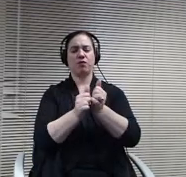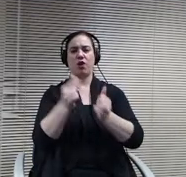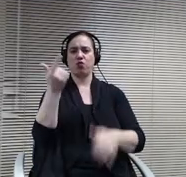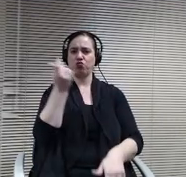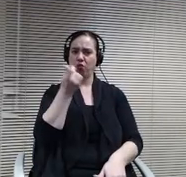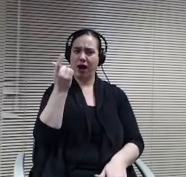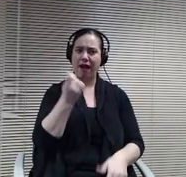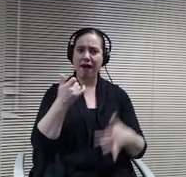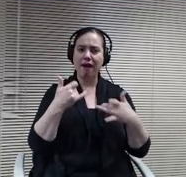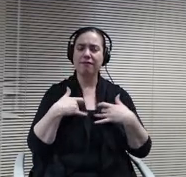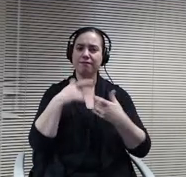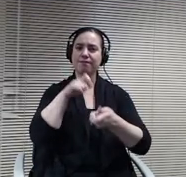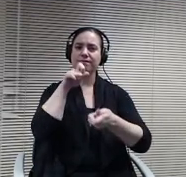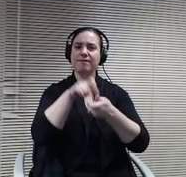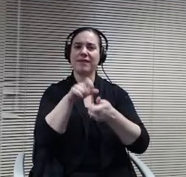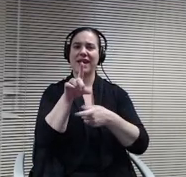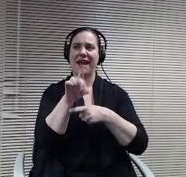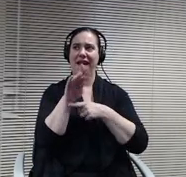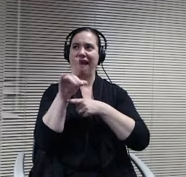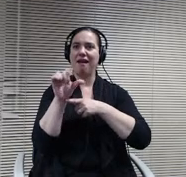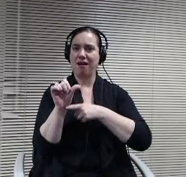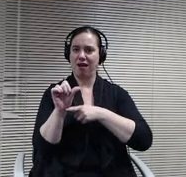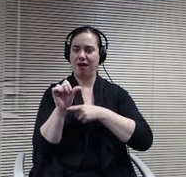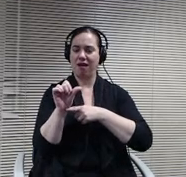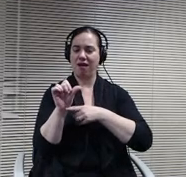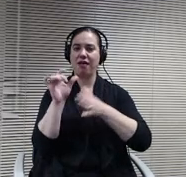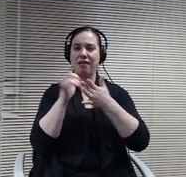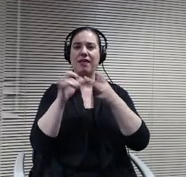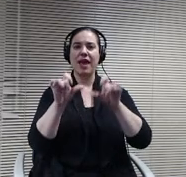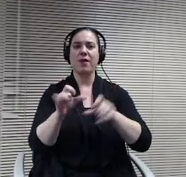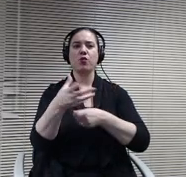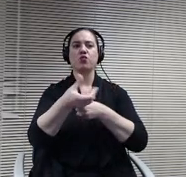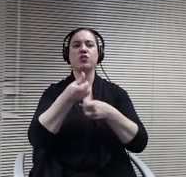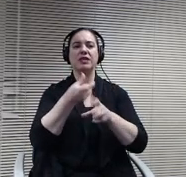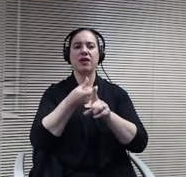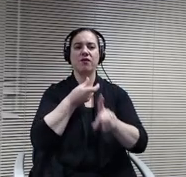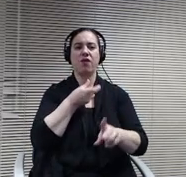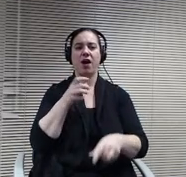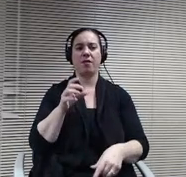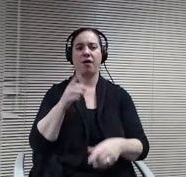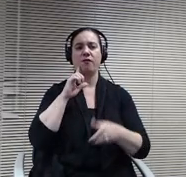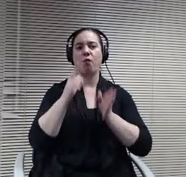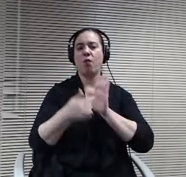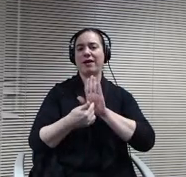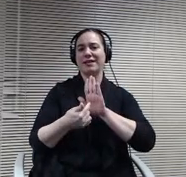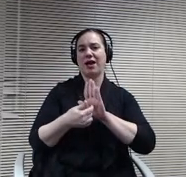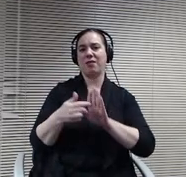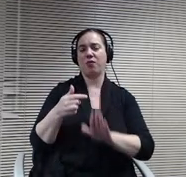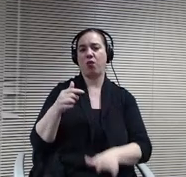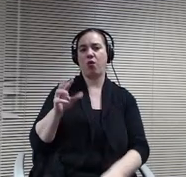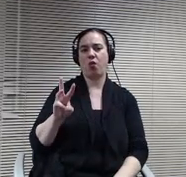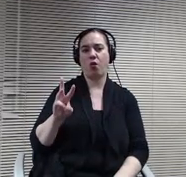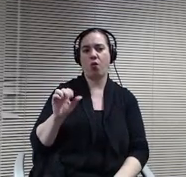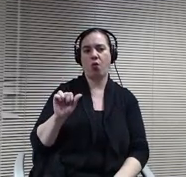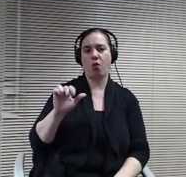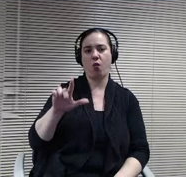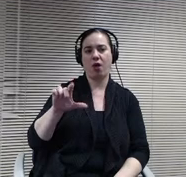the specific data that they have been able to receive from from walls or for example, they've had a director of partnerships